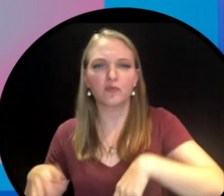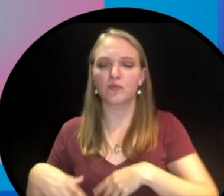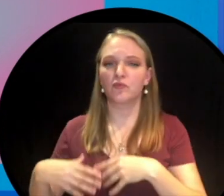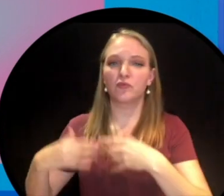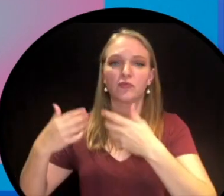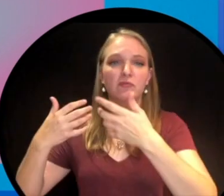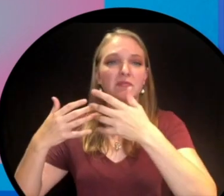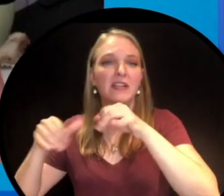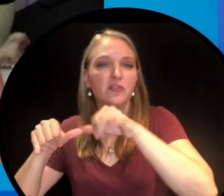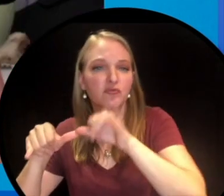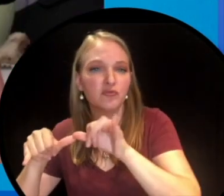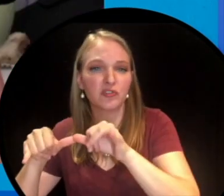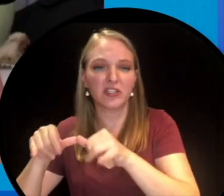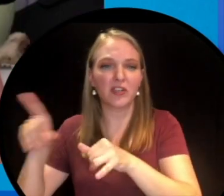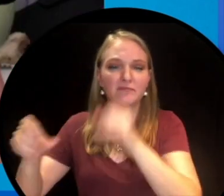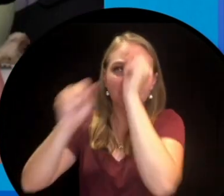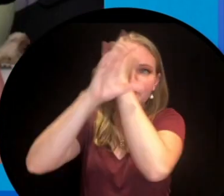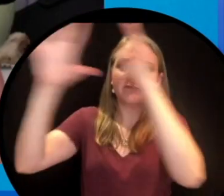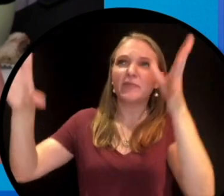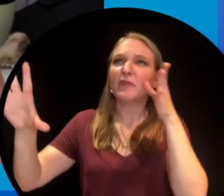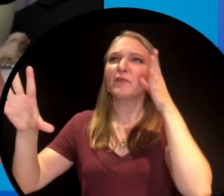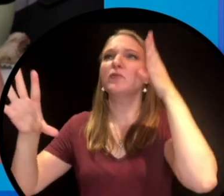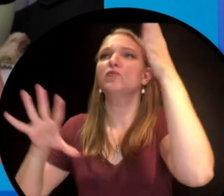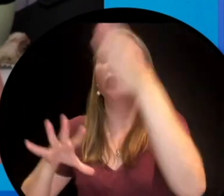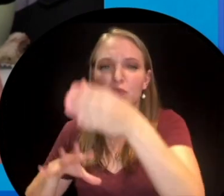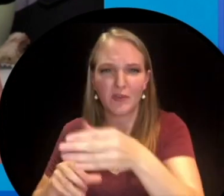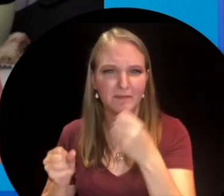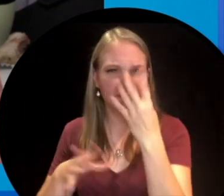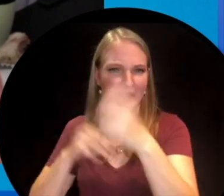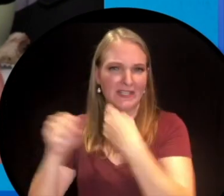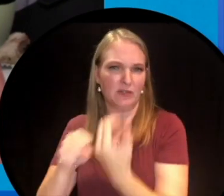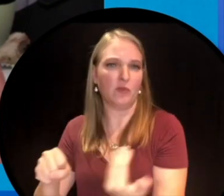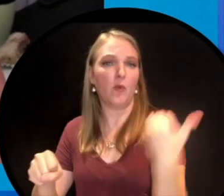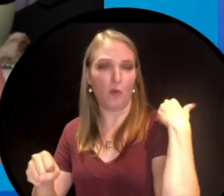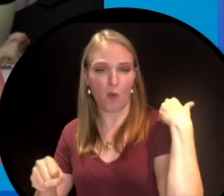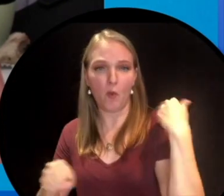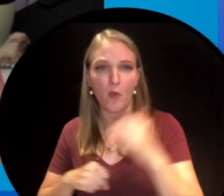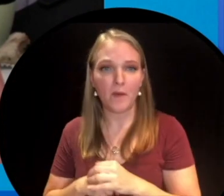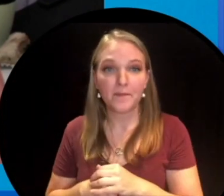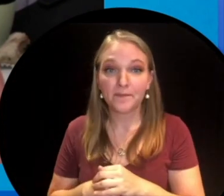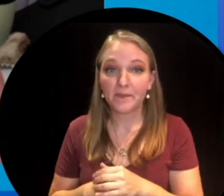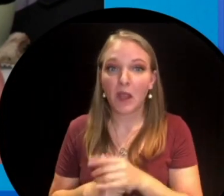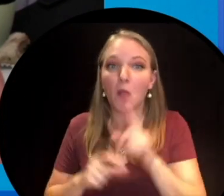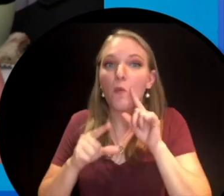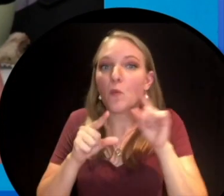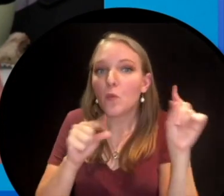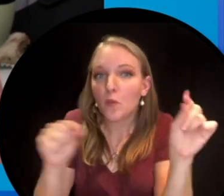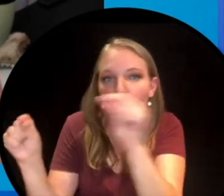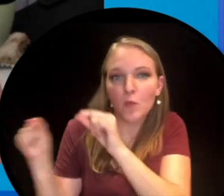an engineer and a futurist of all sorts of amazing things, but Nikola Tesla is actually said to have